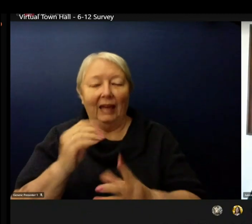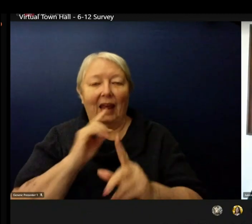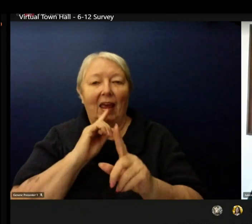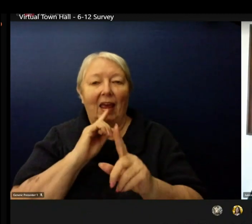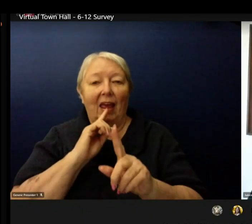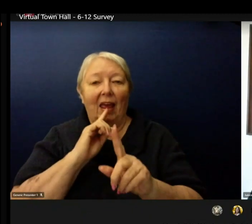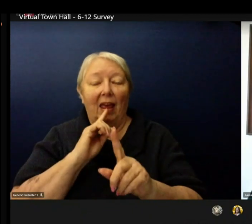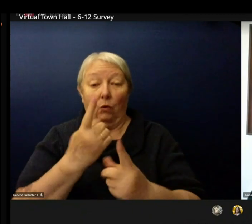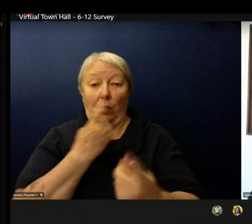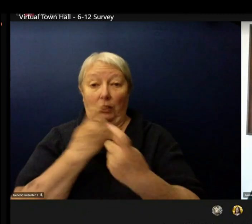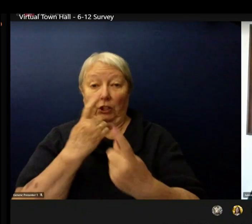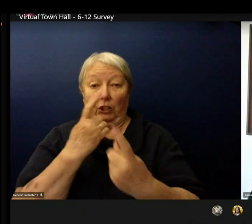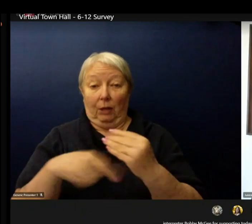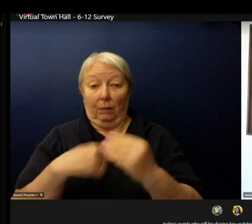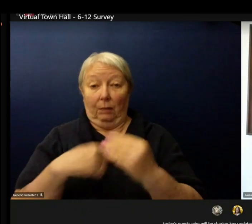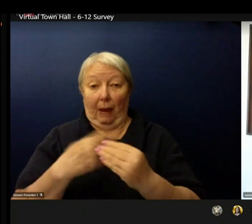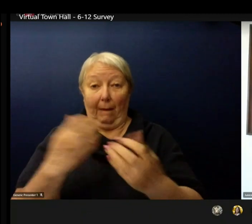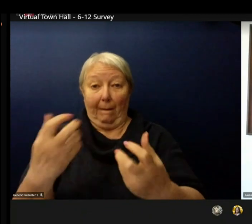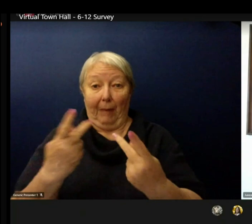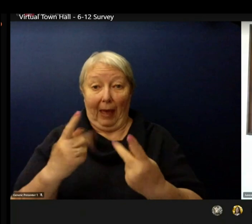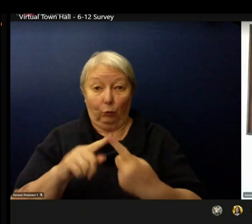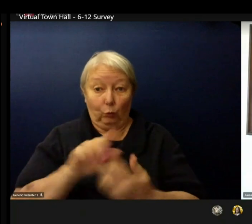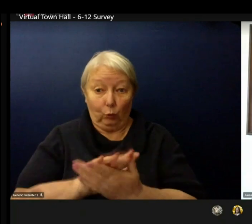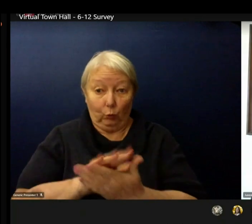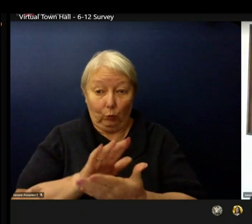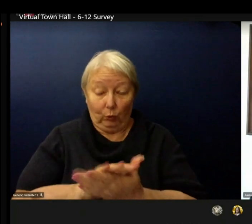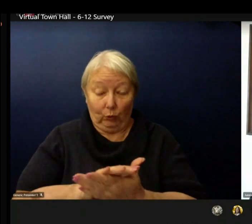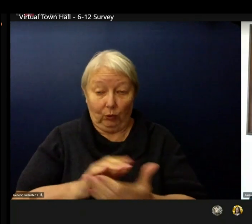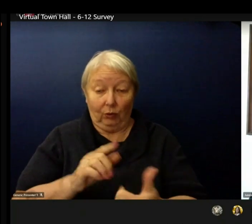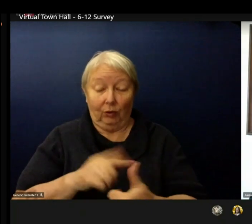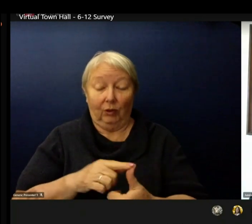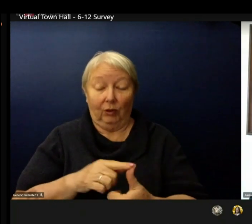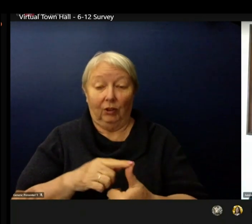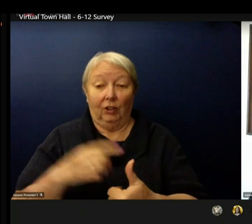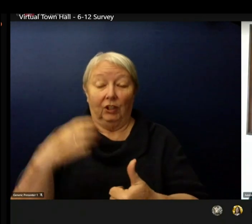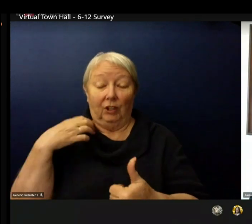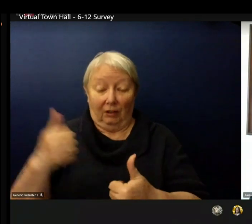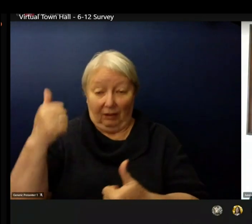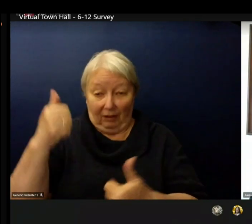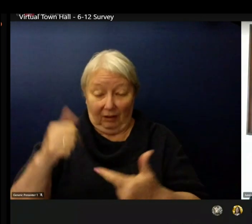Keisha Scarlett. Chief of Student Support Services Dr. Concie Pedroza.